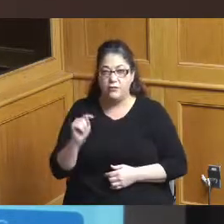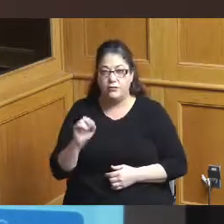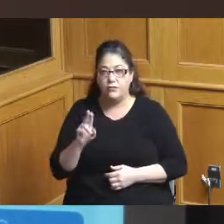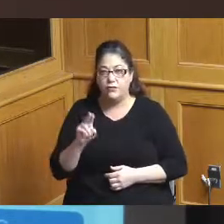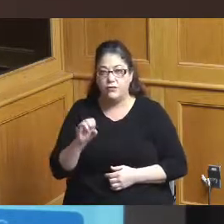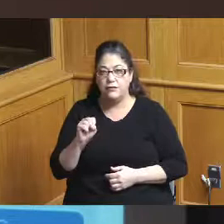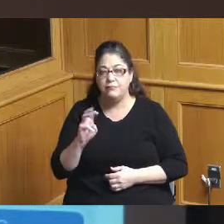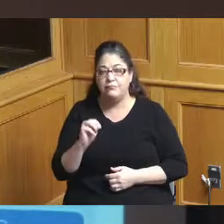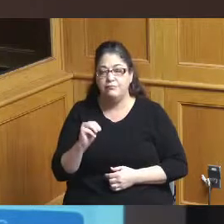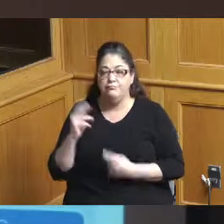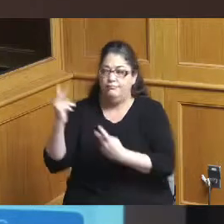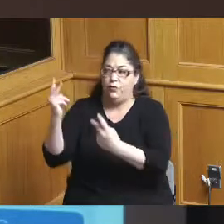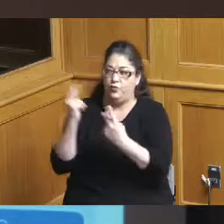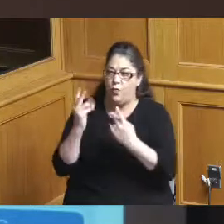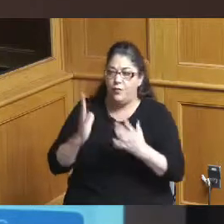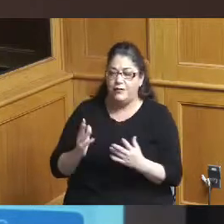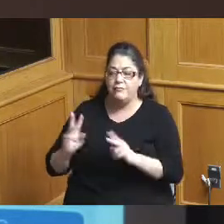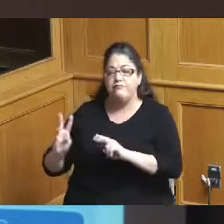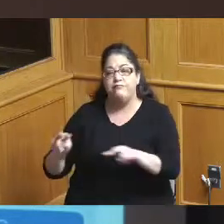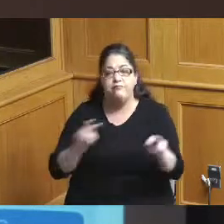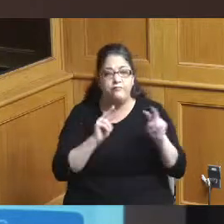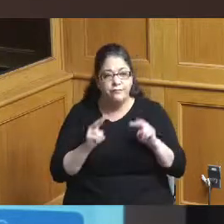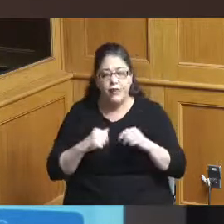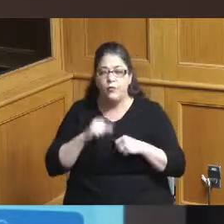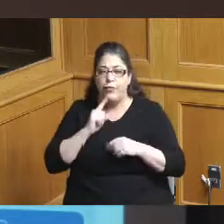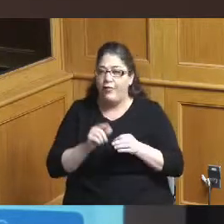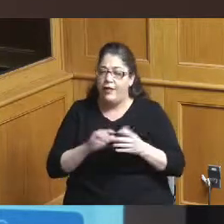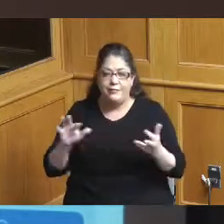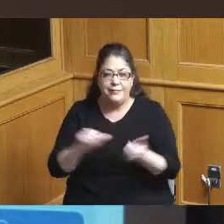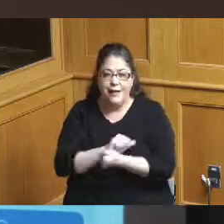pretty much decimated at least in the early months and days of the pandemic